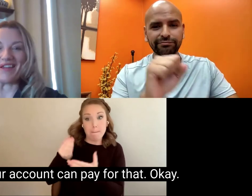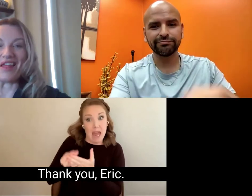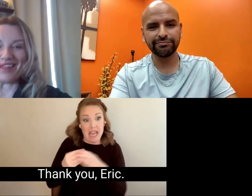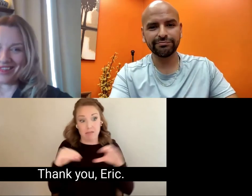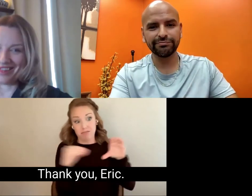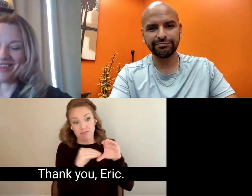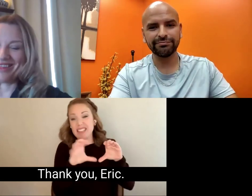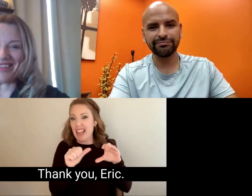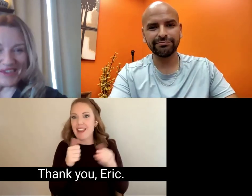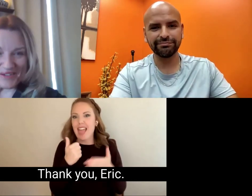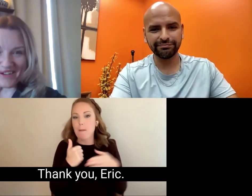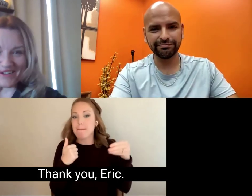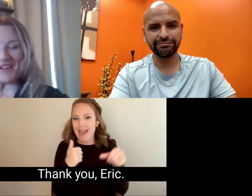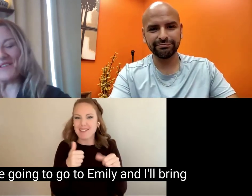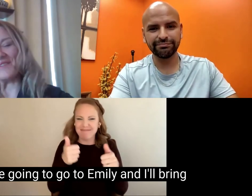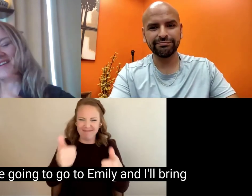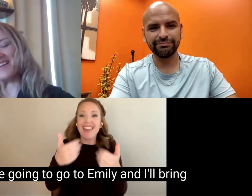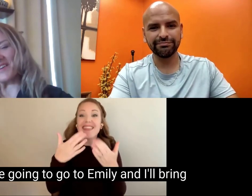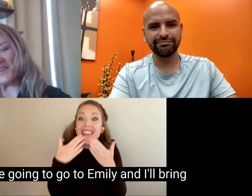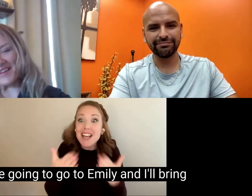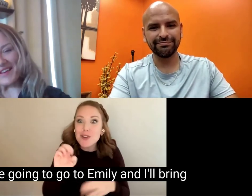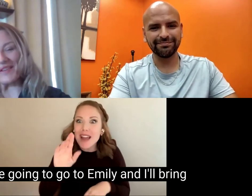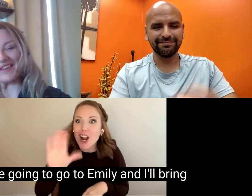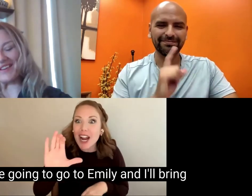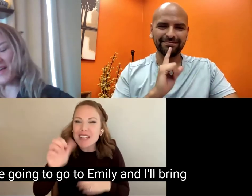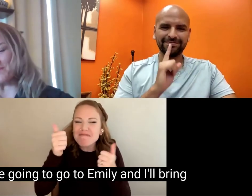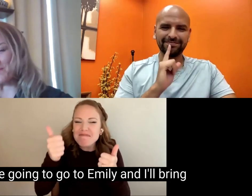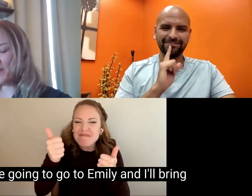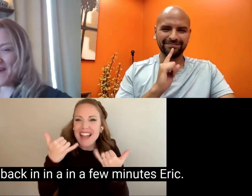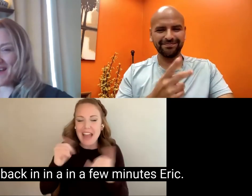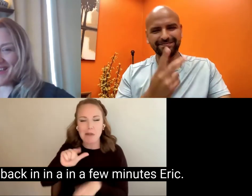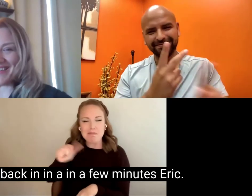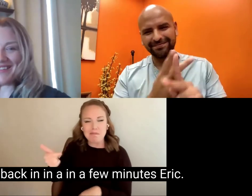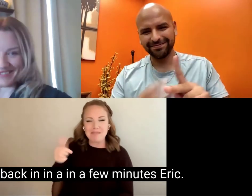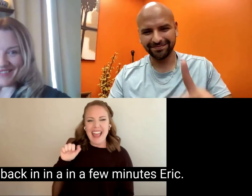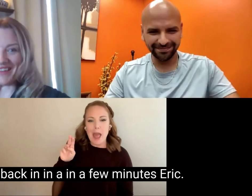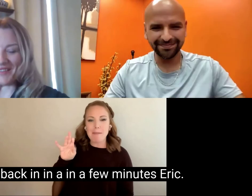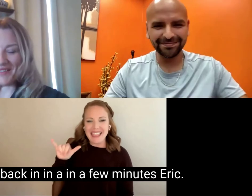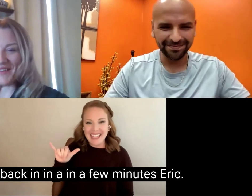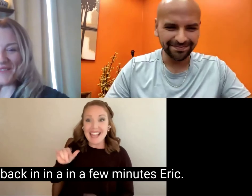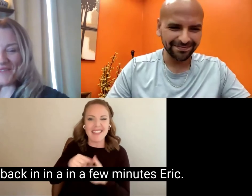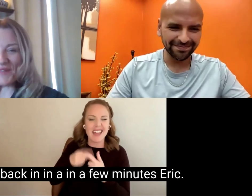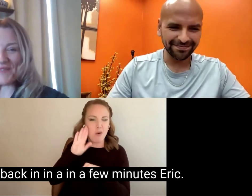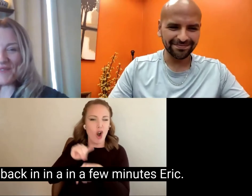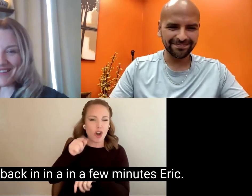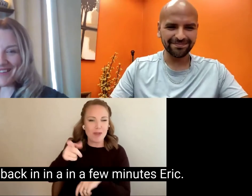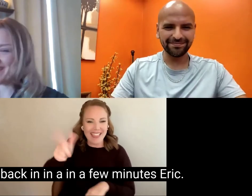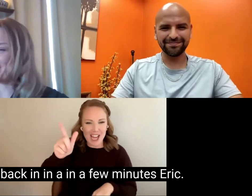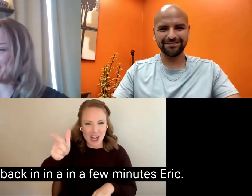Thank you, Eric. We're going to go to Emily and I'll bring you back in in a in a few minutes Eric.